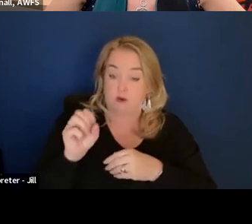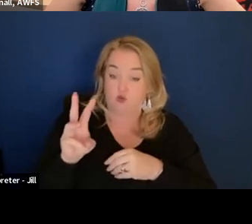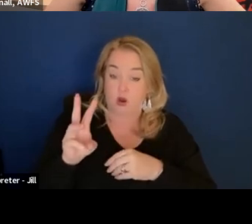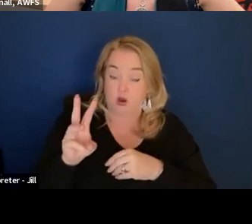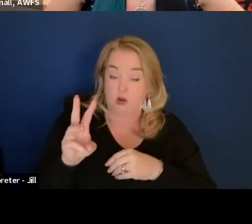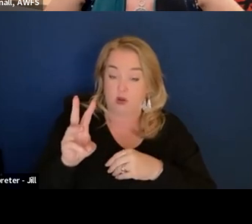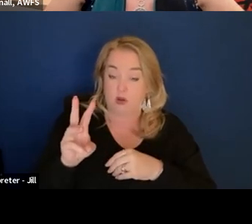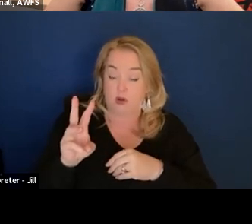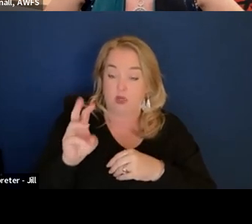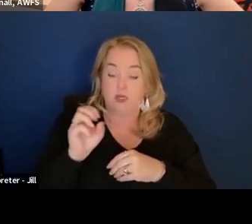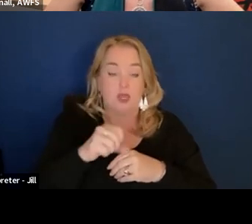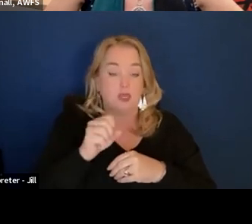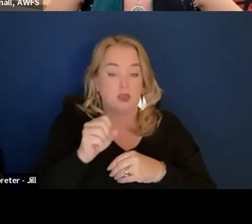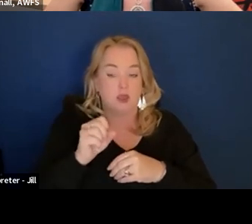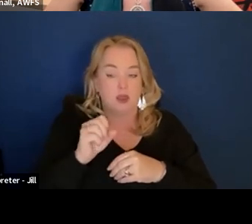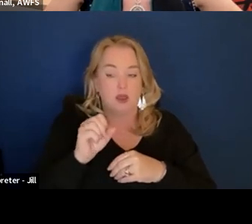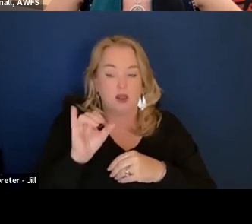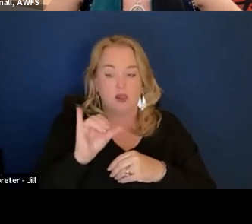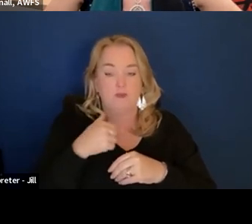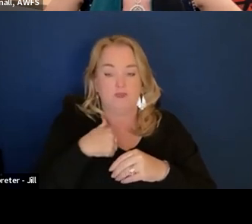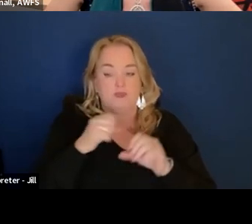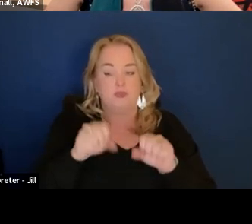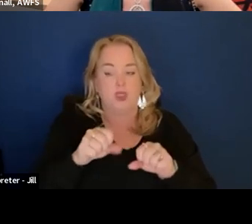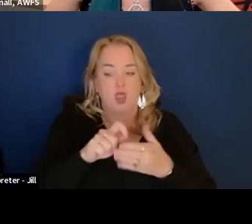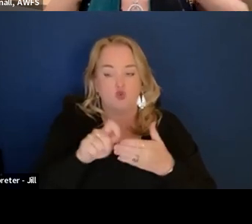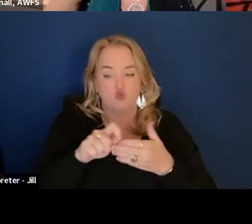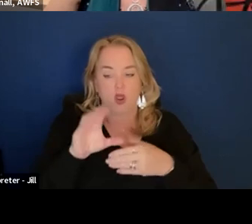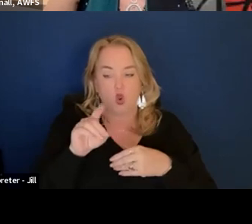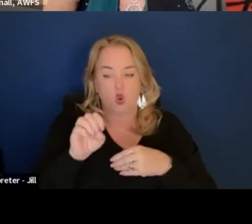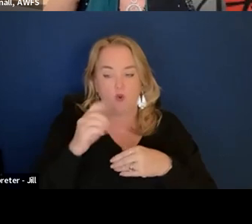Yes. Like I am able to write some codes for like basic AI models,